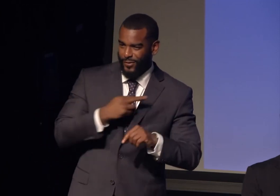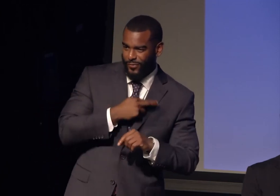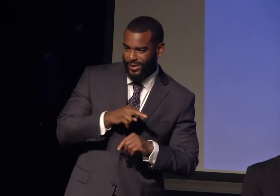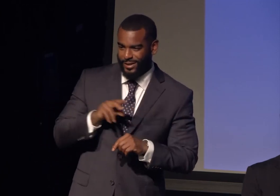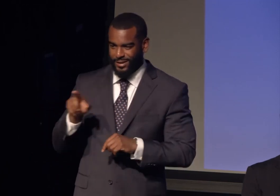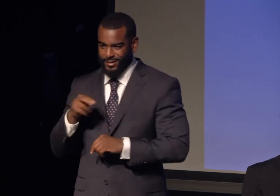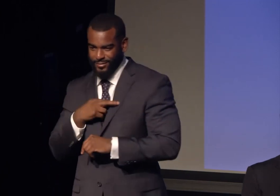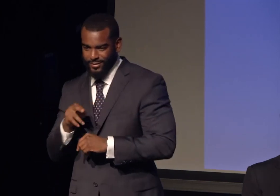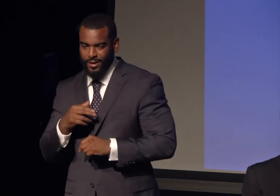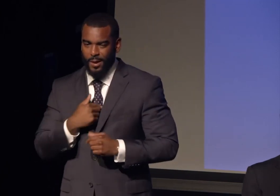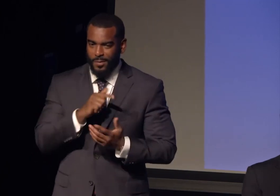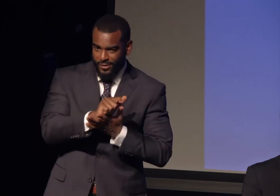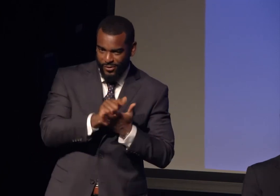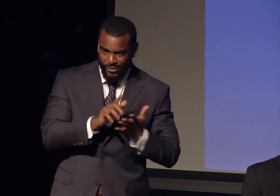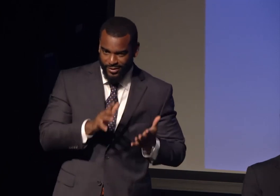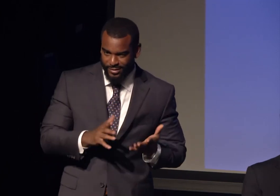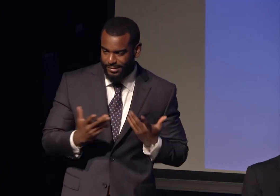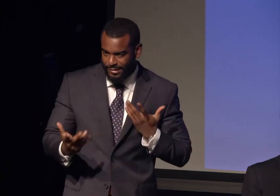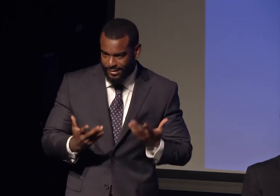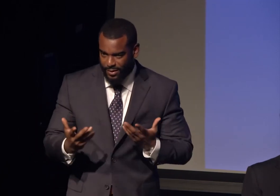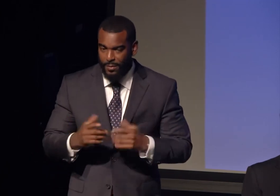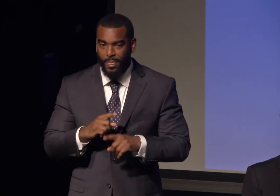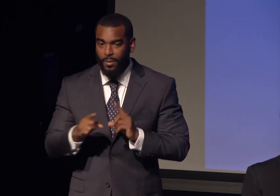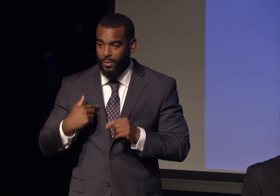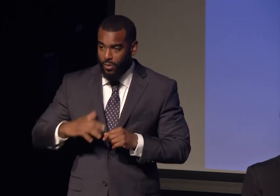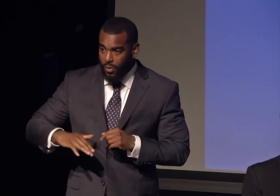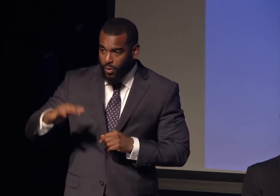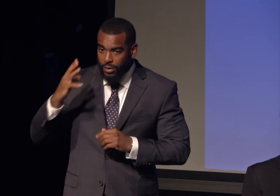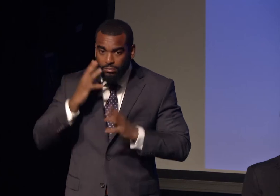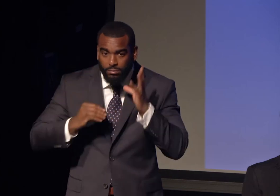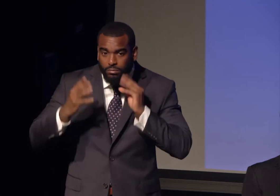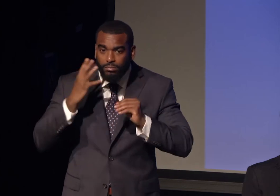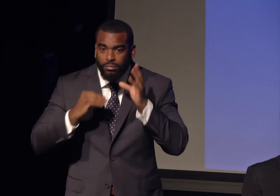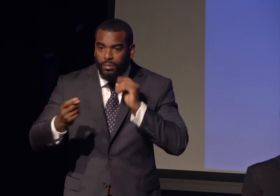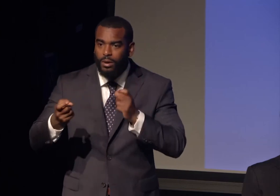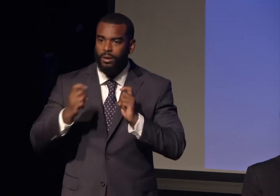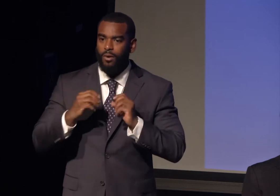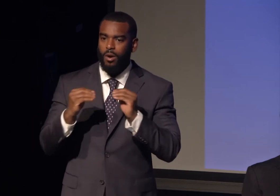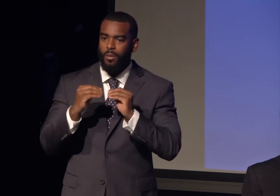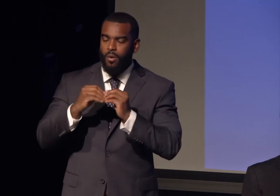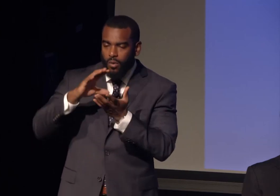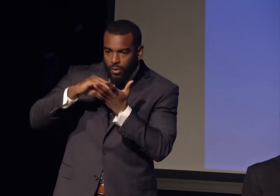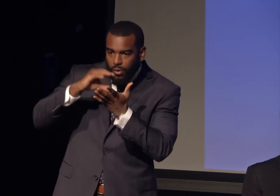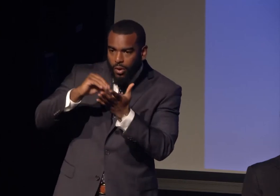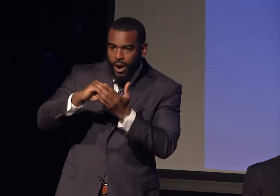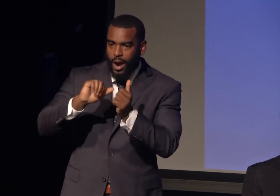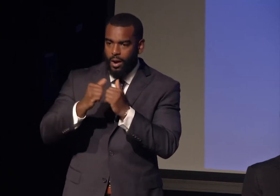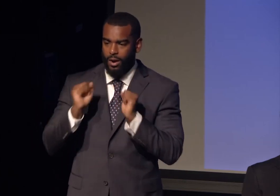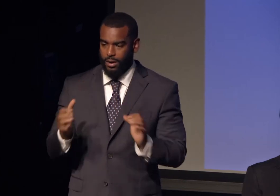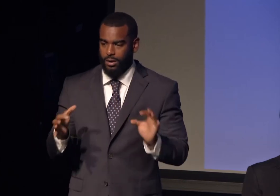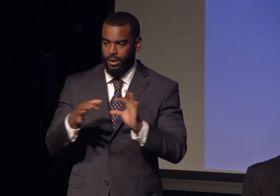gave me a model where I could think deeply about this connection between spiritual and social liberation.